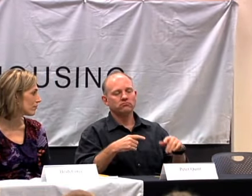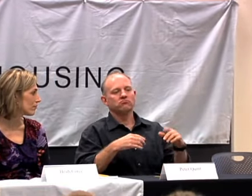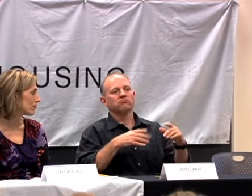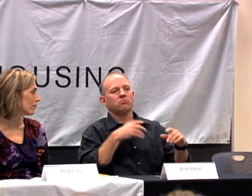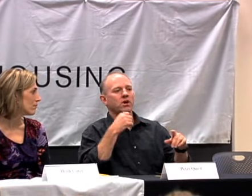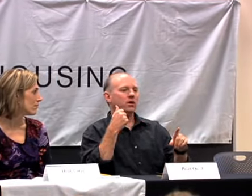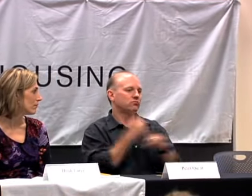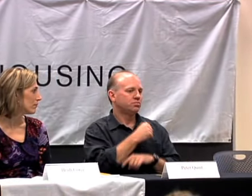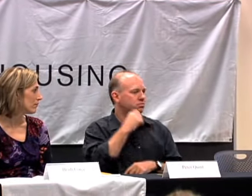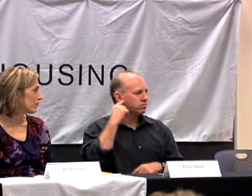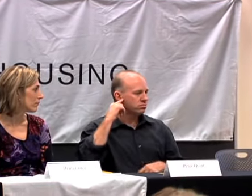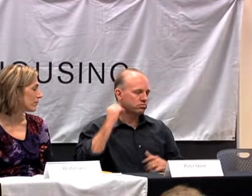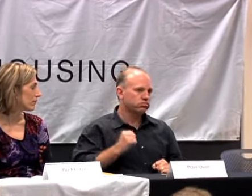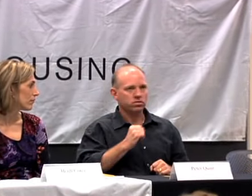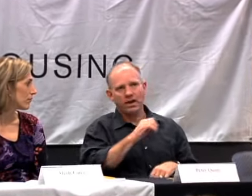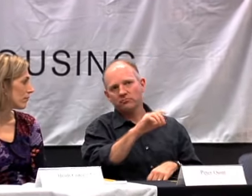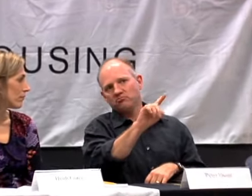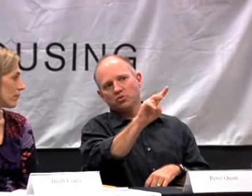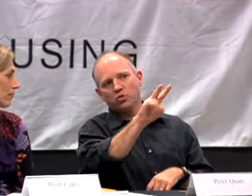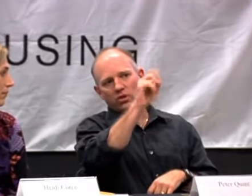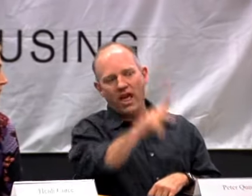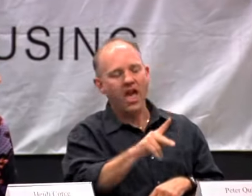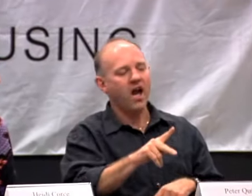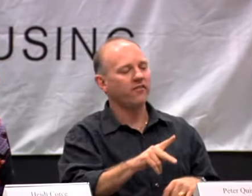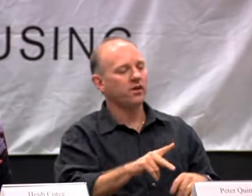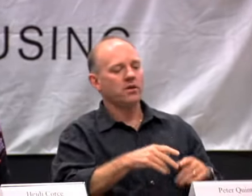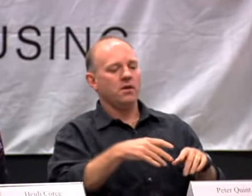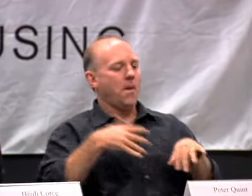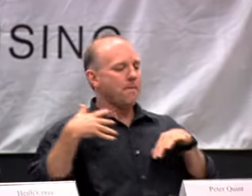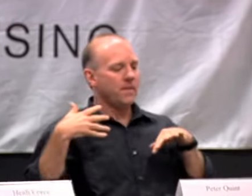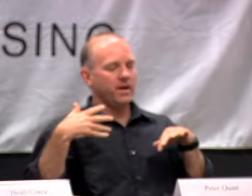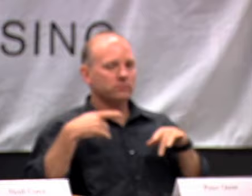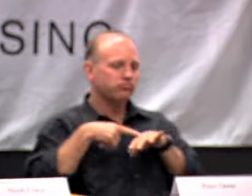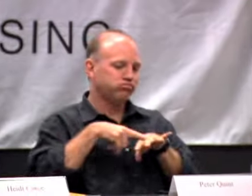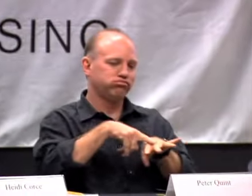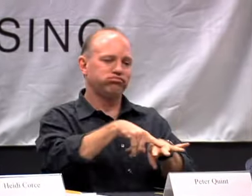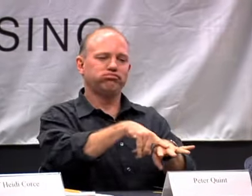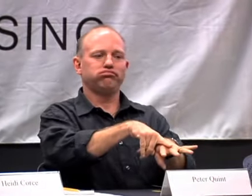I WAS BORN HEARING. AND I BECAME DEAF AT TWO-AND-A-HALF.